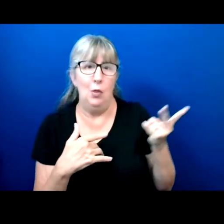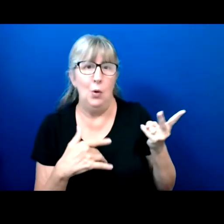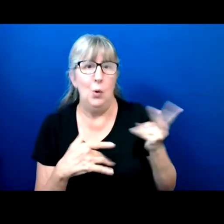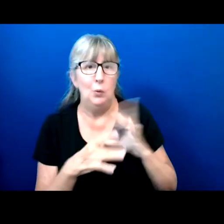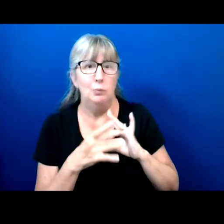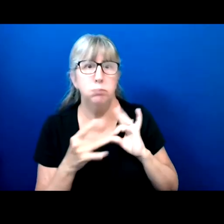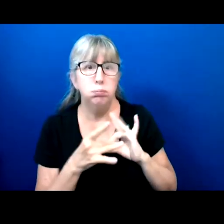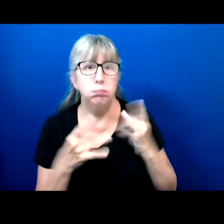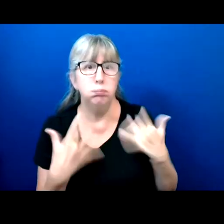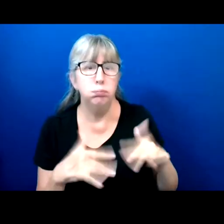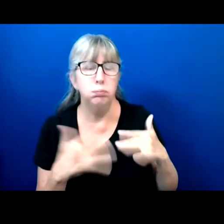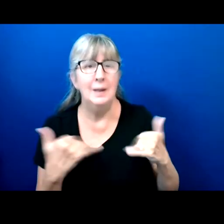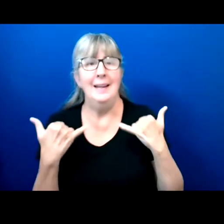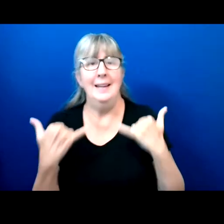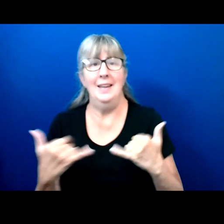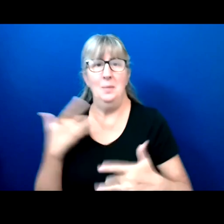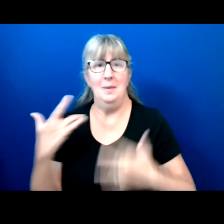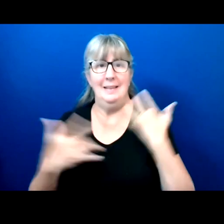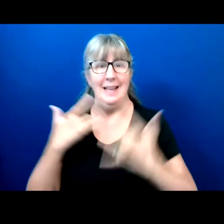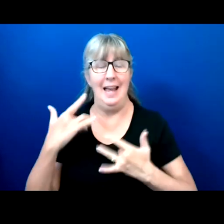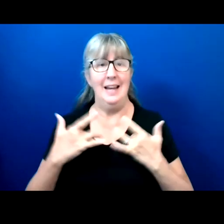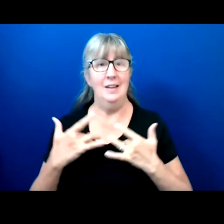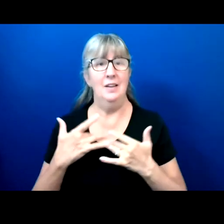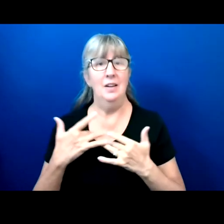last session of the Summit.